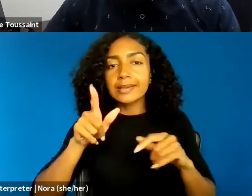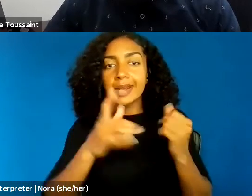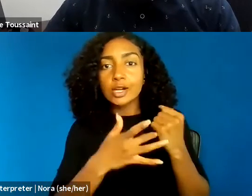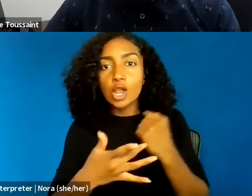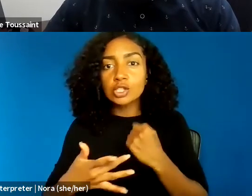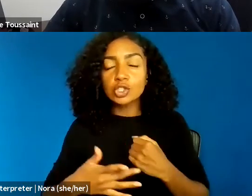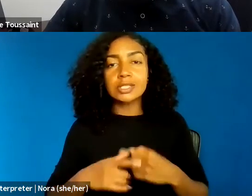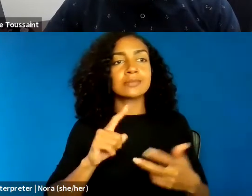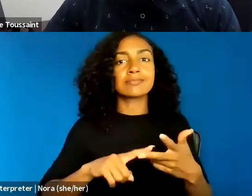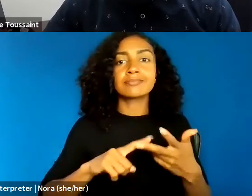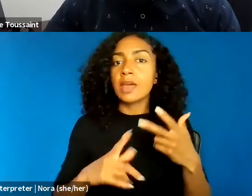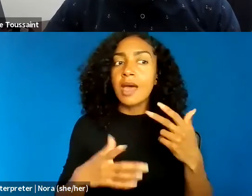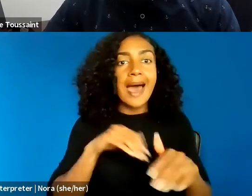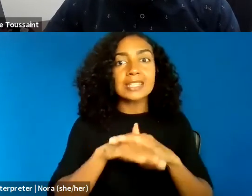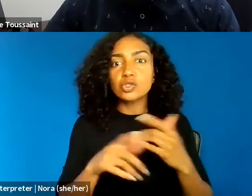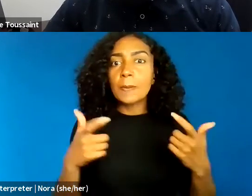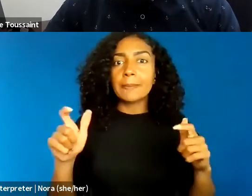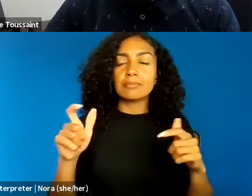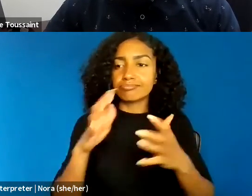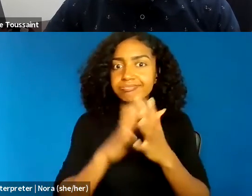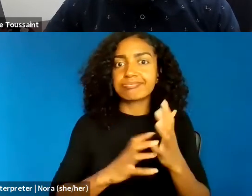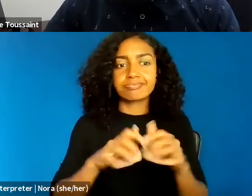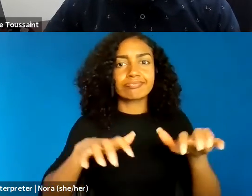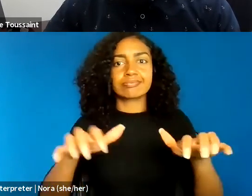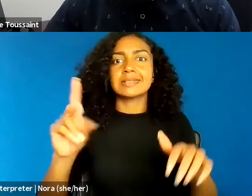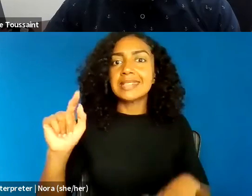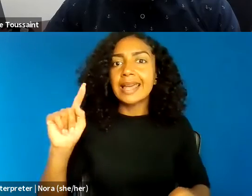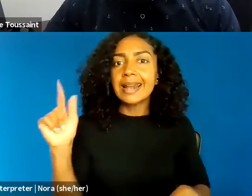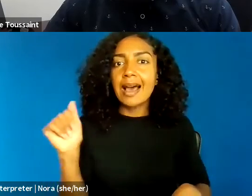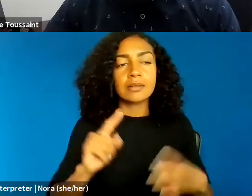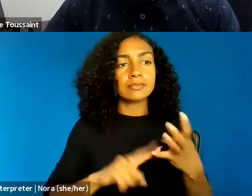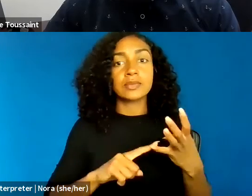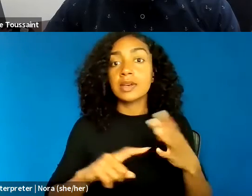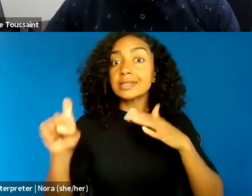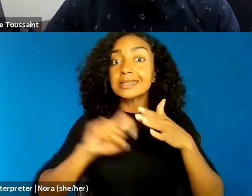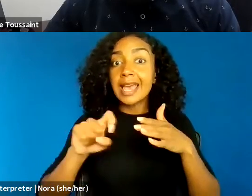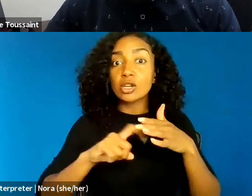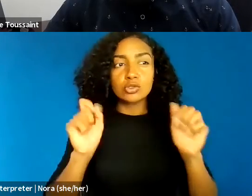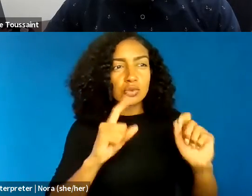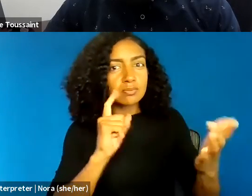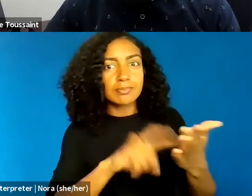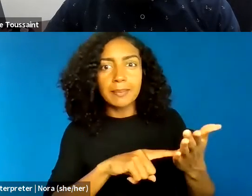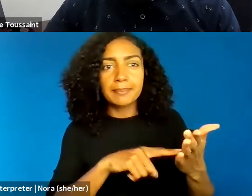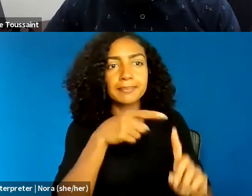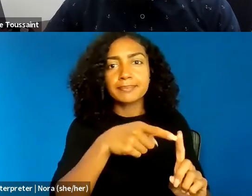the use of remote scanners to detect unlawful weapons, the widespread availability